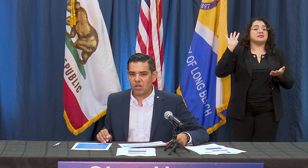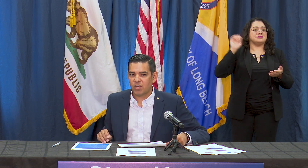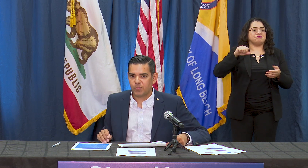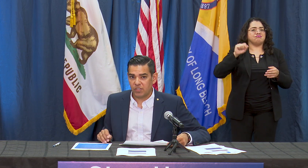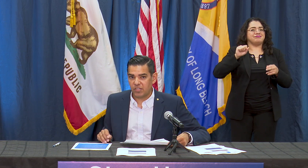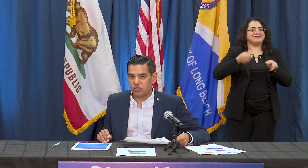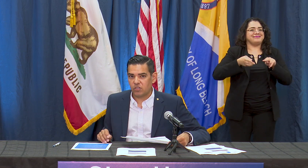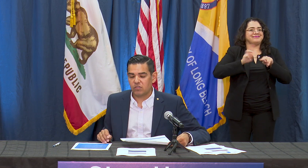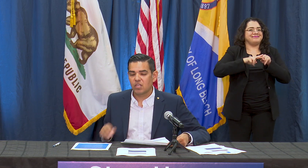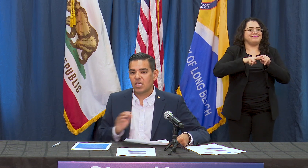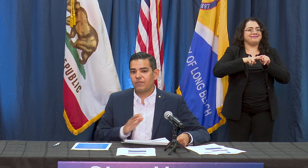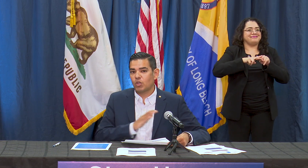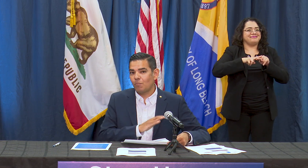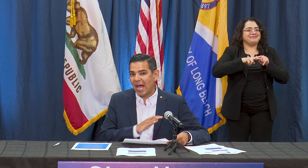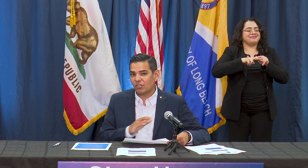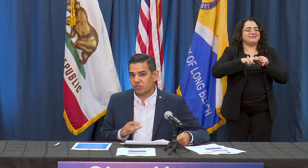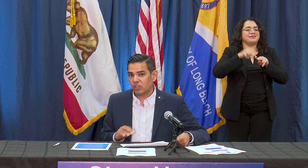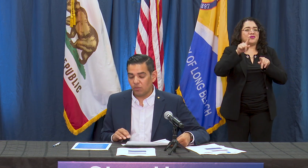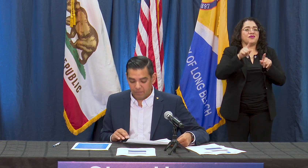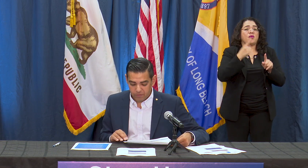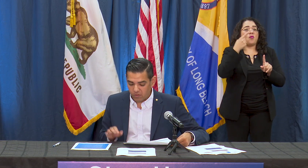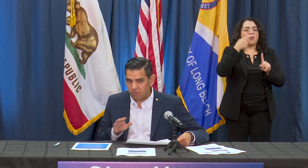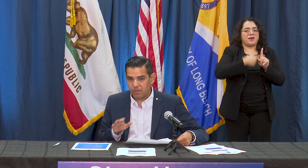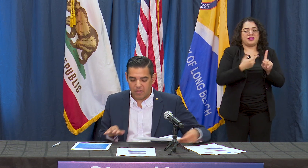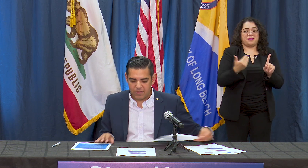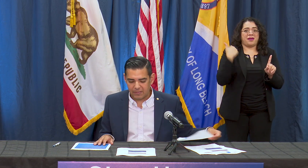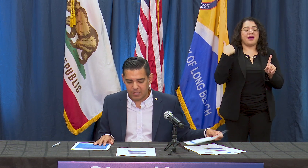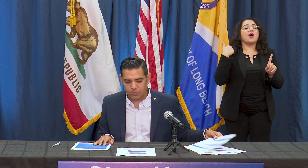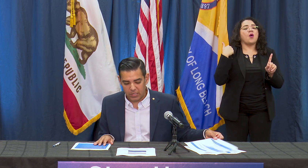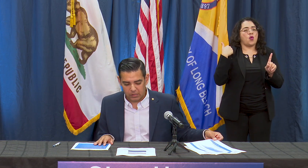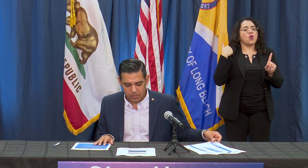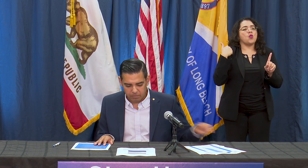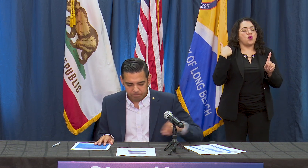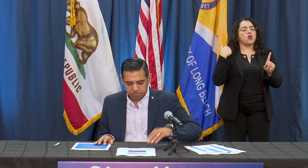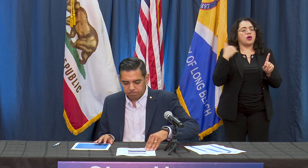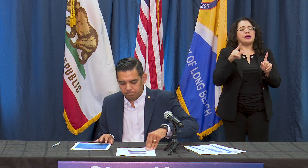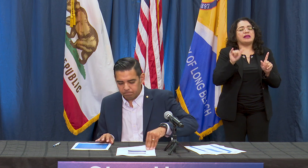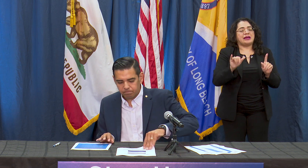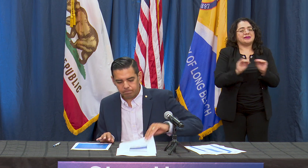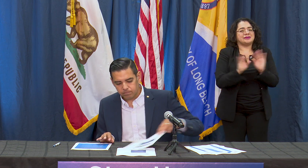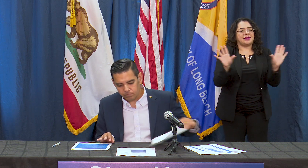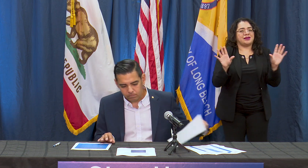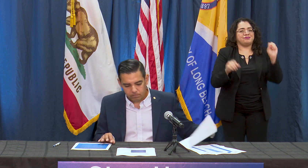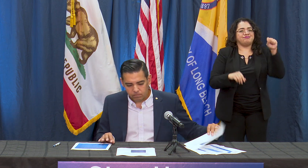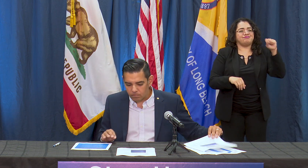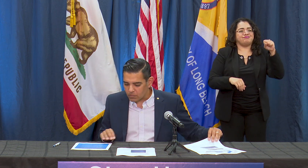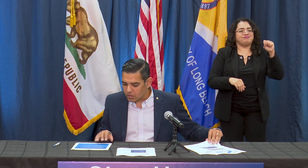hospitalizations if you go back just a little bit further and I think that's pretty clear.